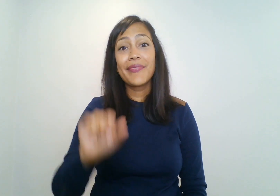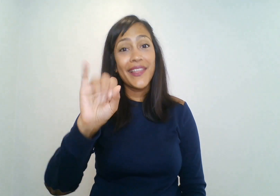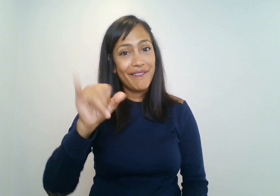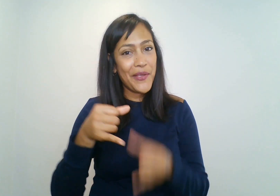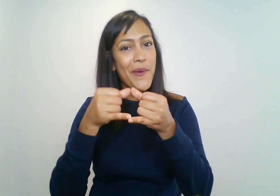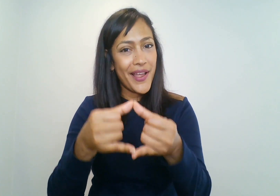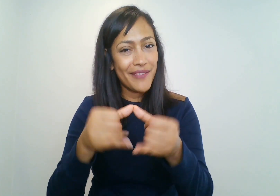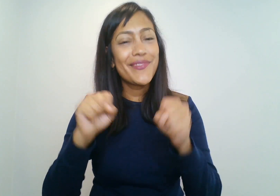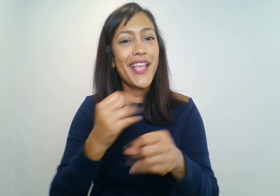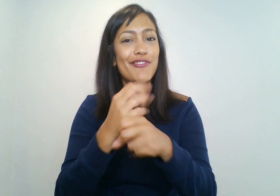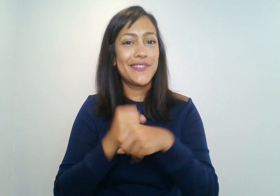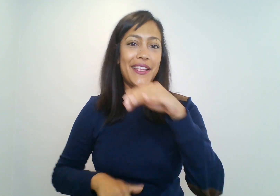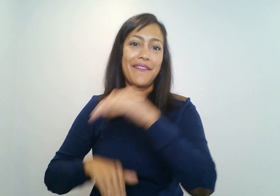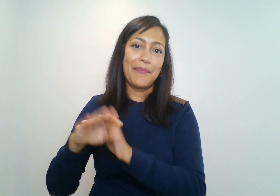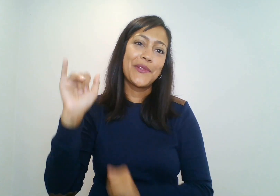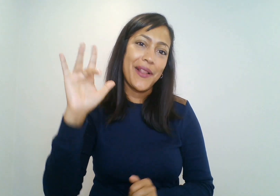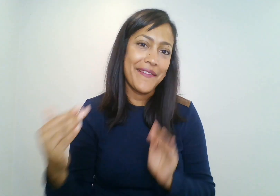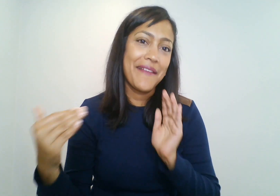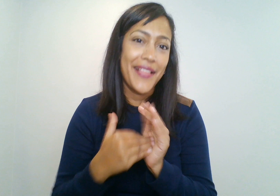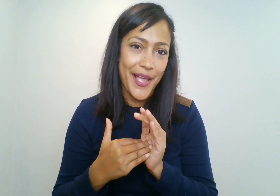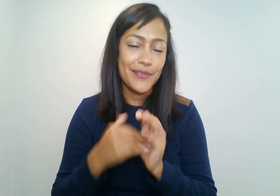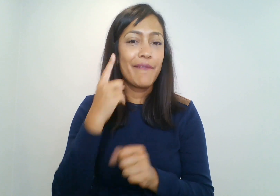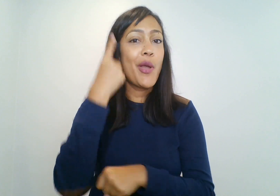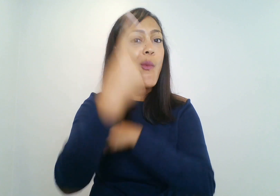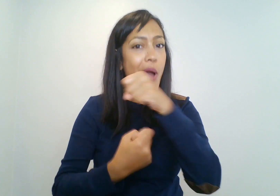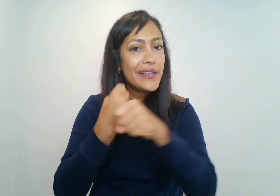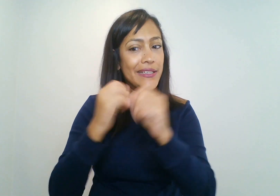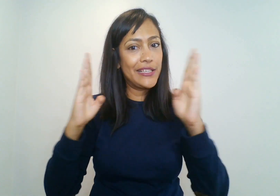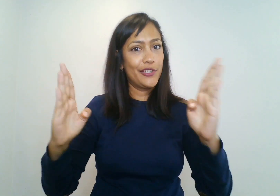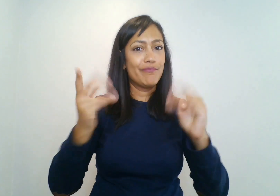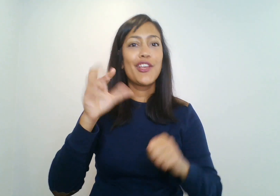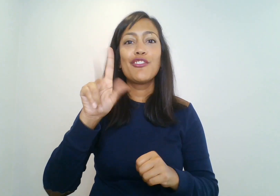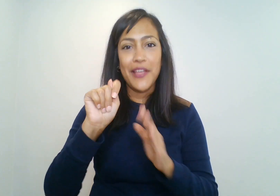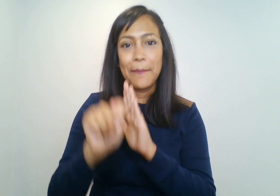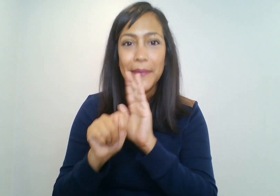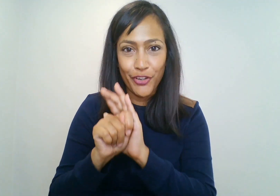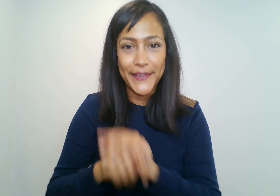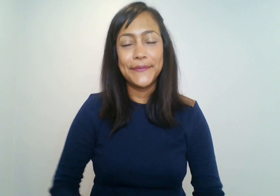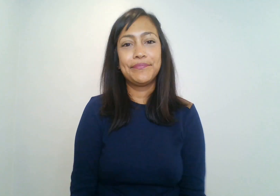If awarded, you can receive funding between $10,000 to $25,000 to support up to one year grant project.